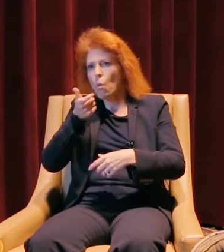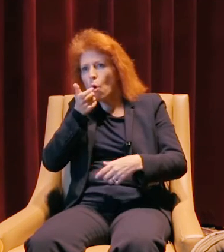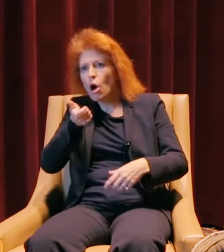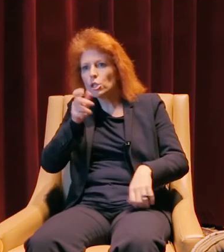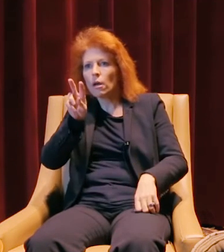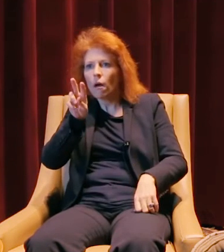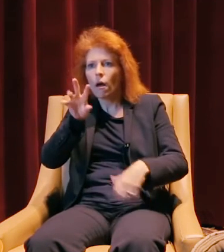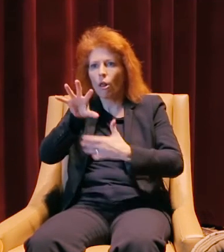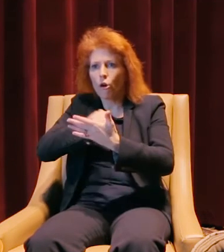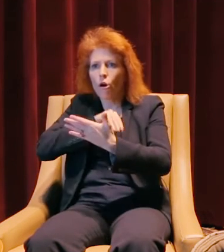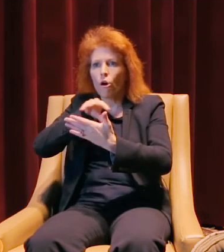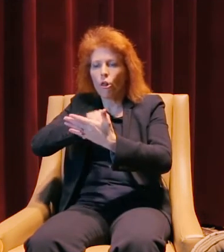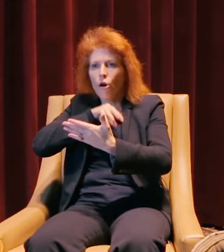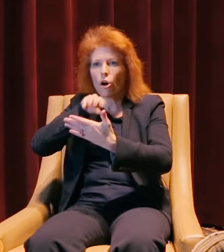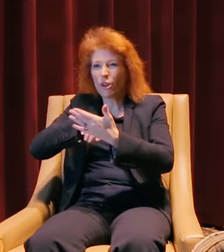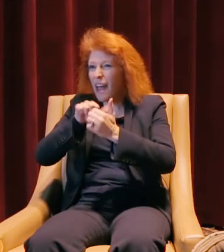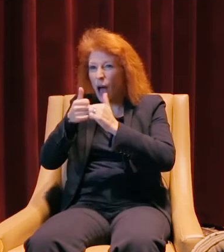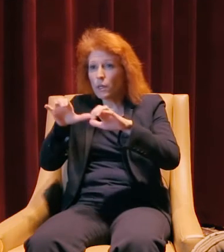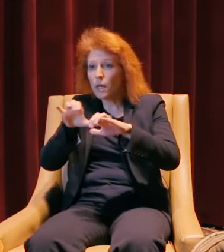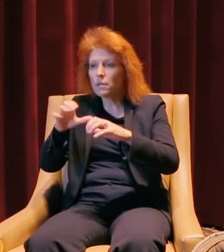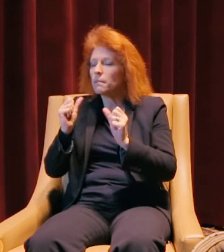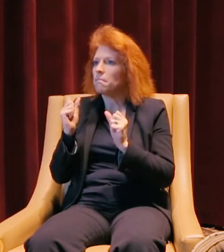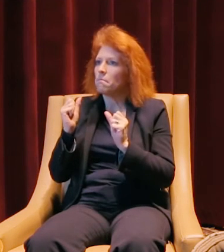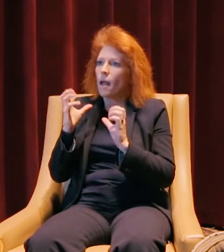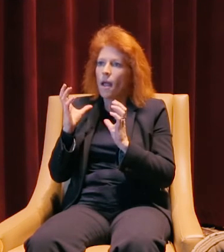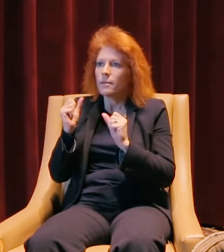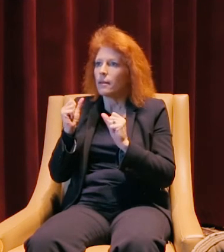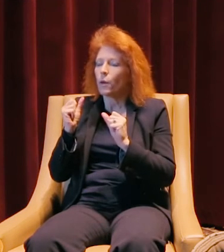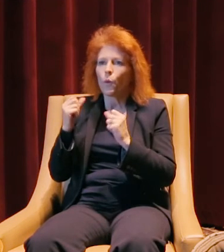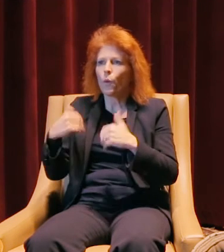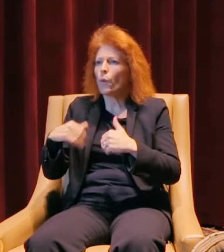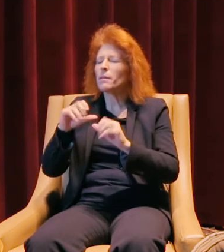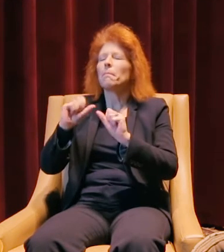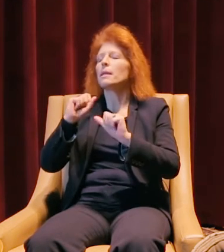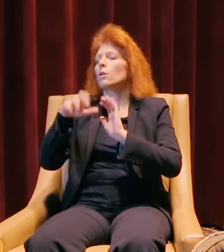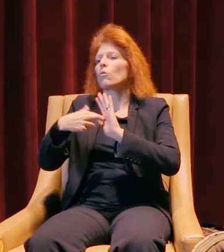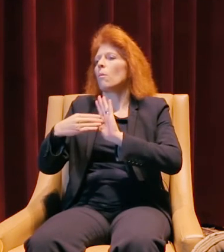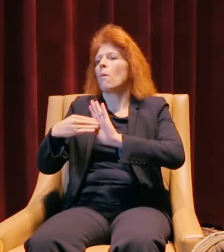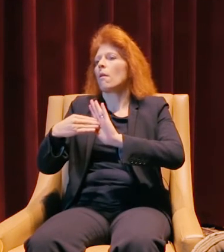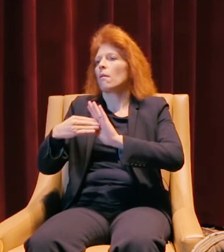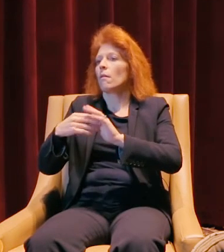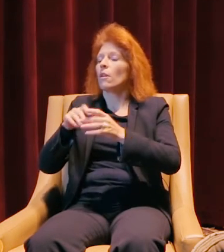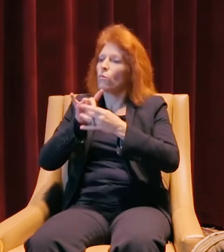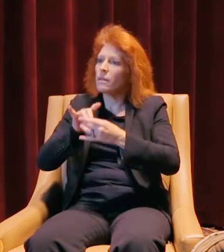and trying to learn how he does what he does. He's been an amazing role model, as far as design and engineering,